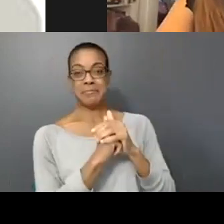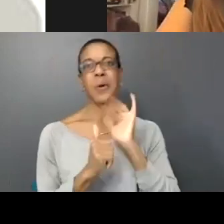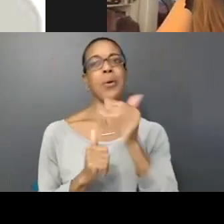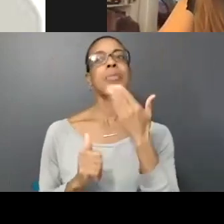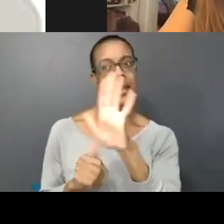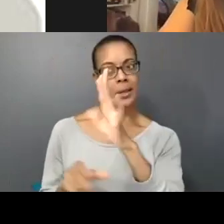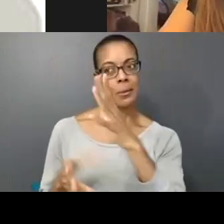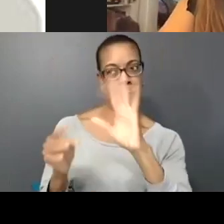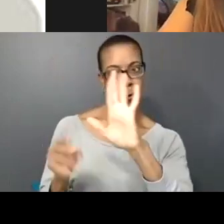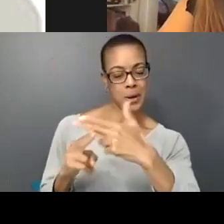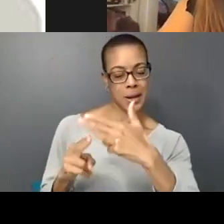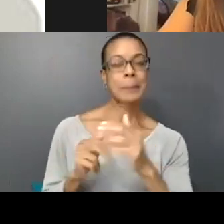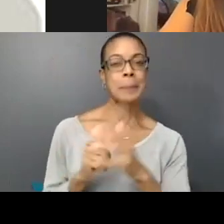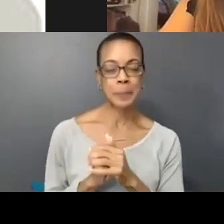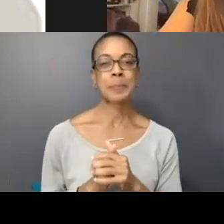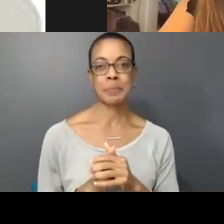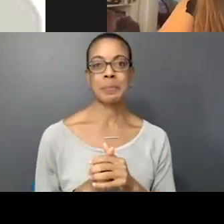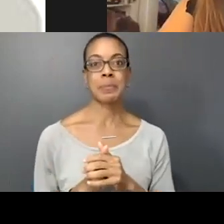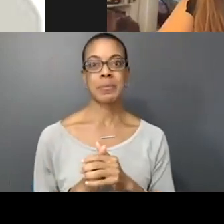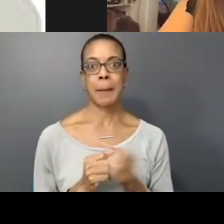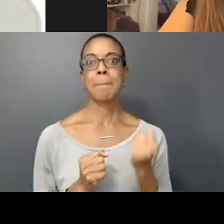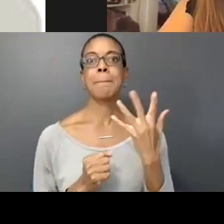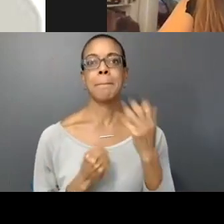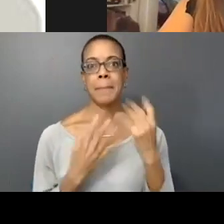It was something that we I you know years ago I was like,